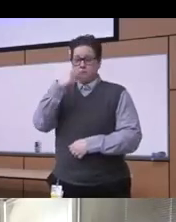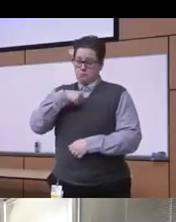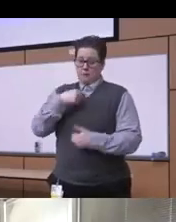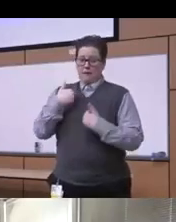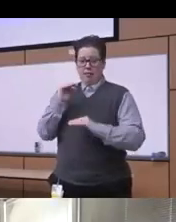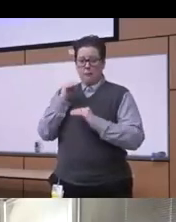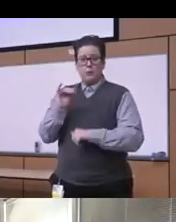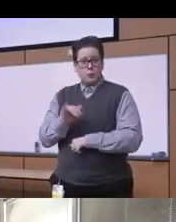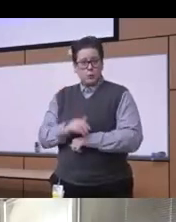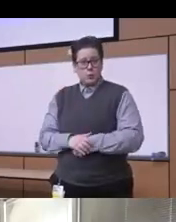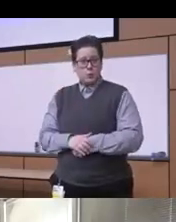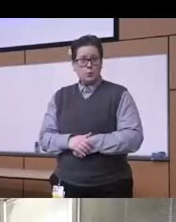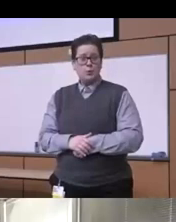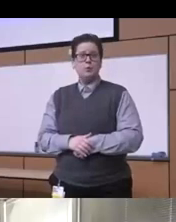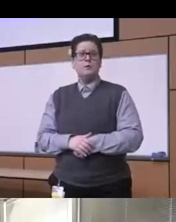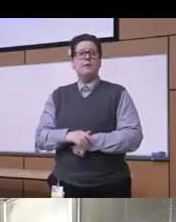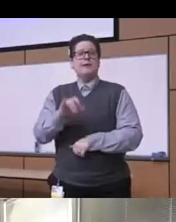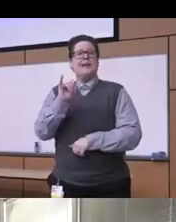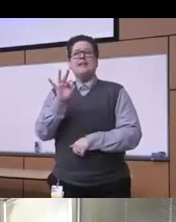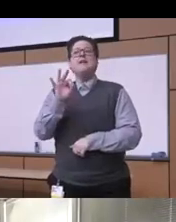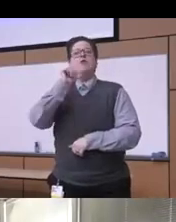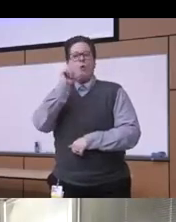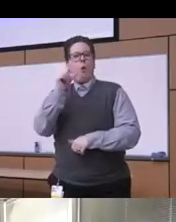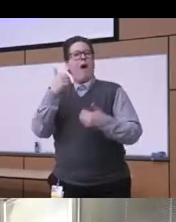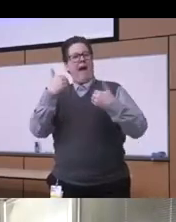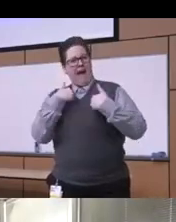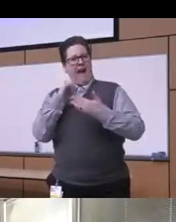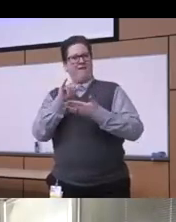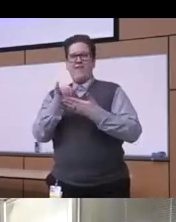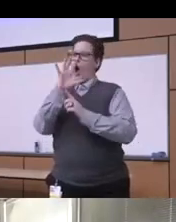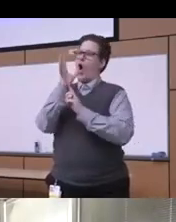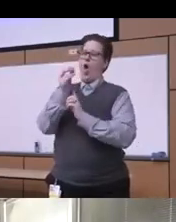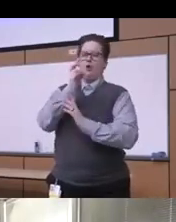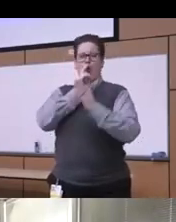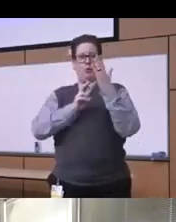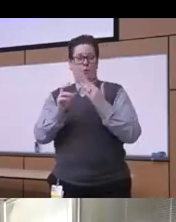and without really that kind of a context of really practicing within a cultural humility uh